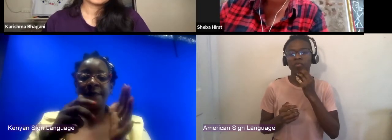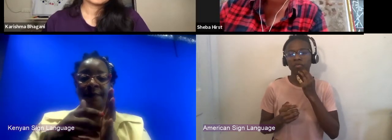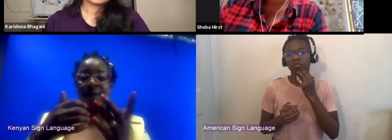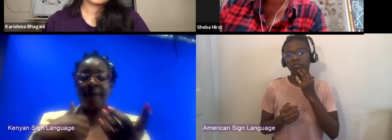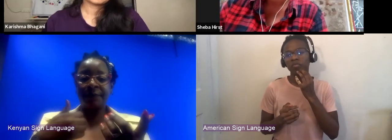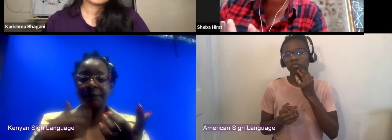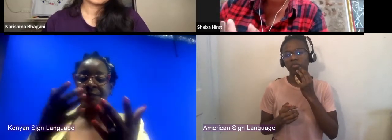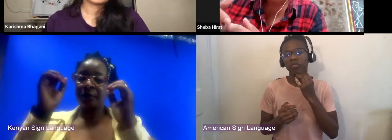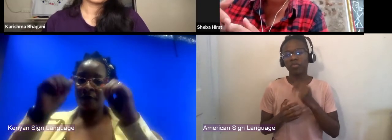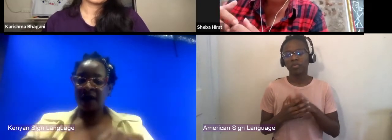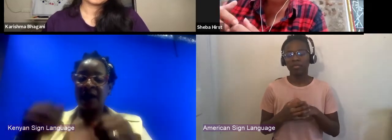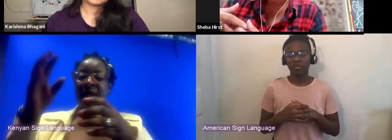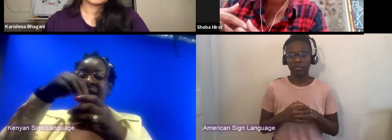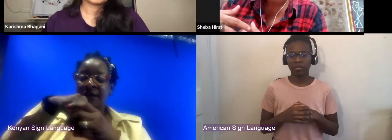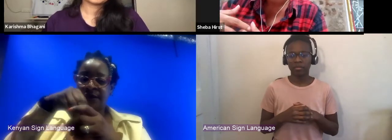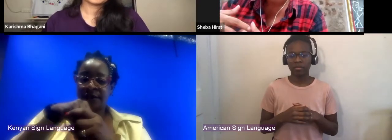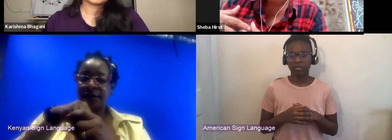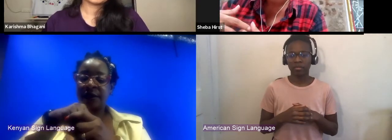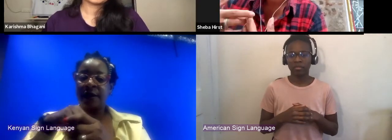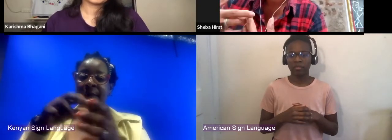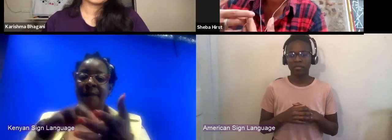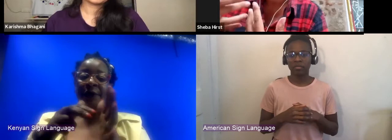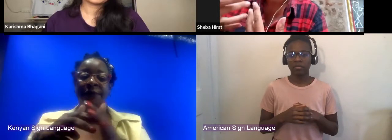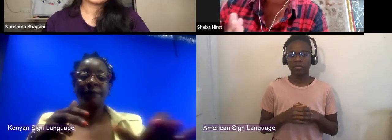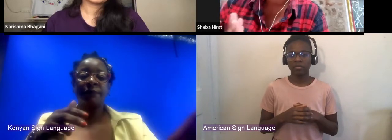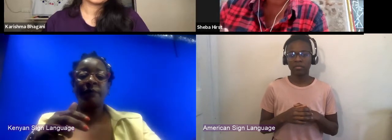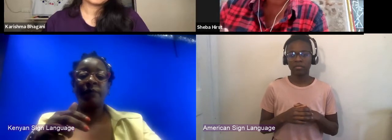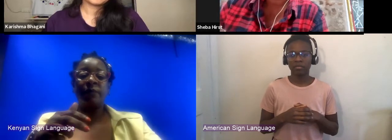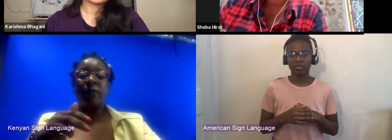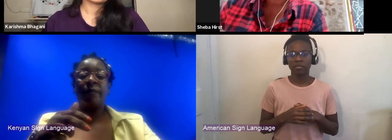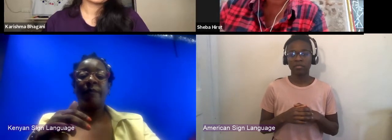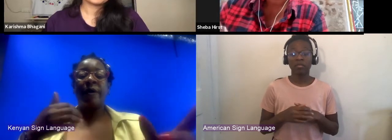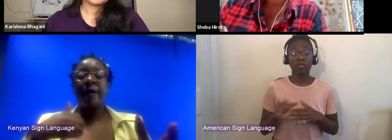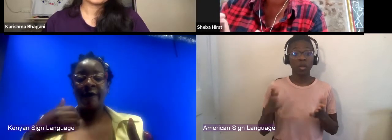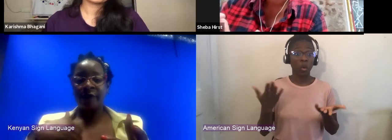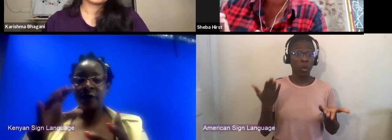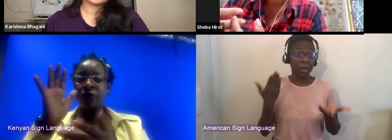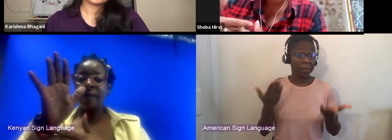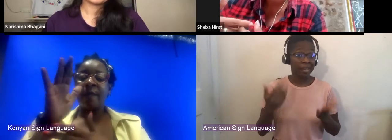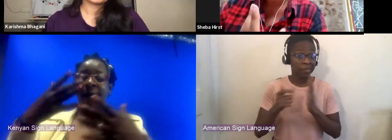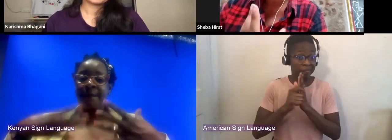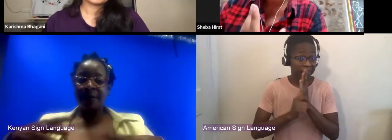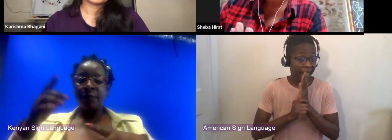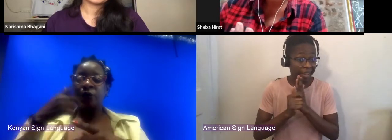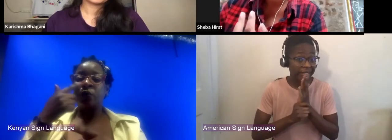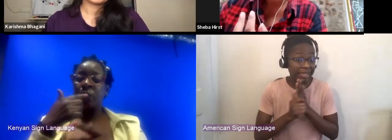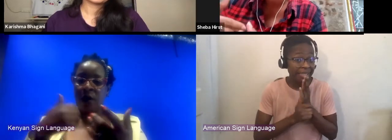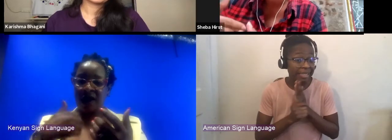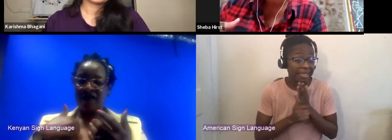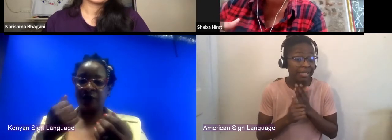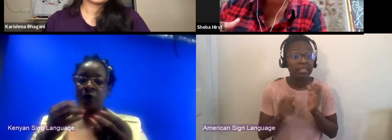whether it's when it's in sort of magazine type formats, but also engaging more directly with people who write academically